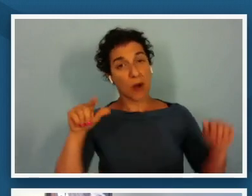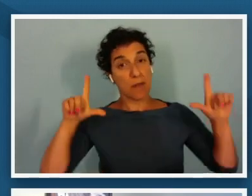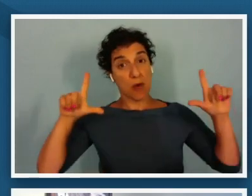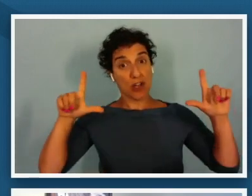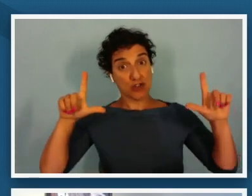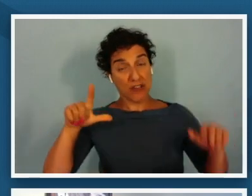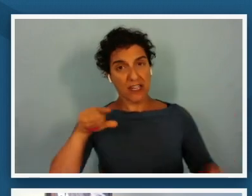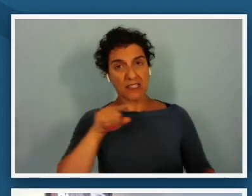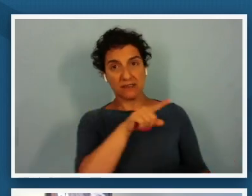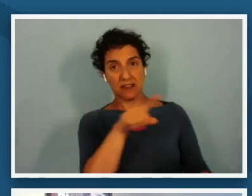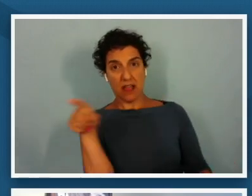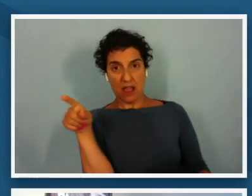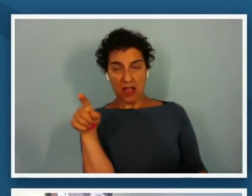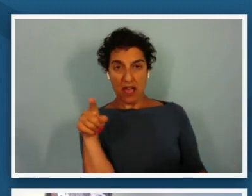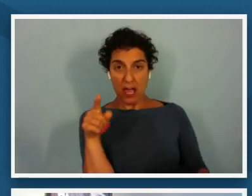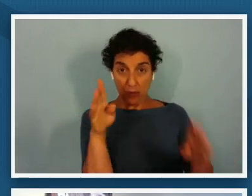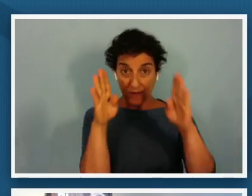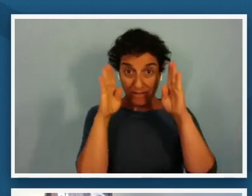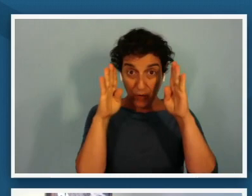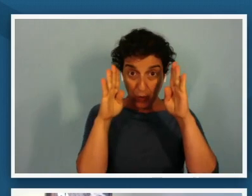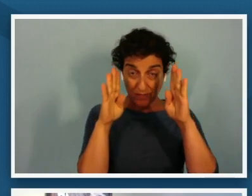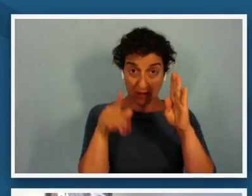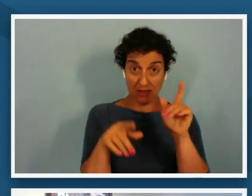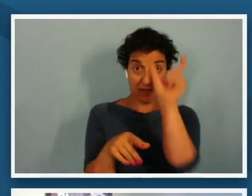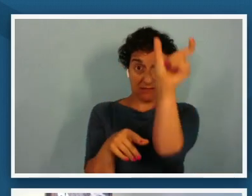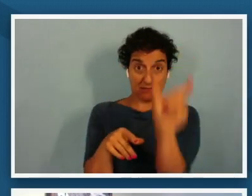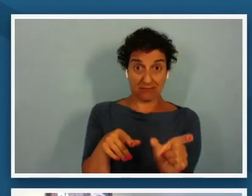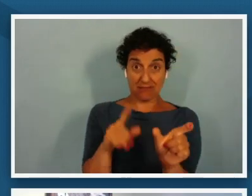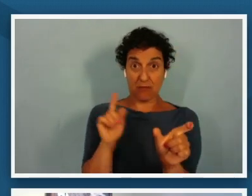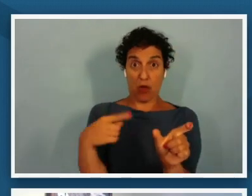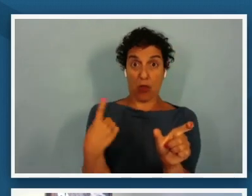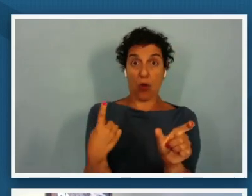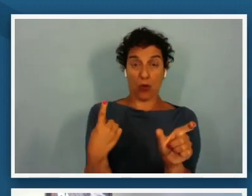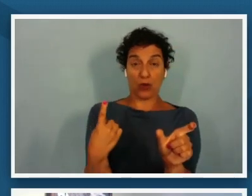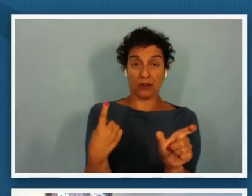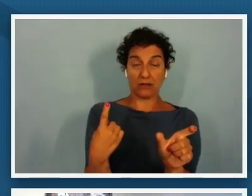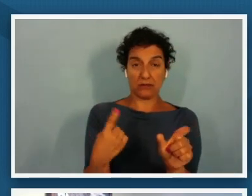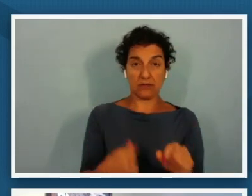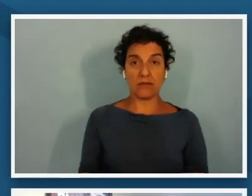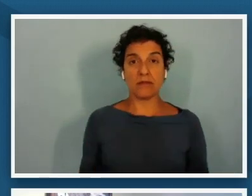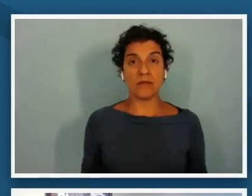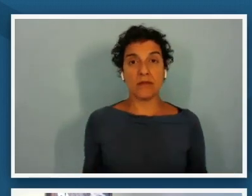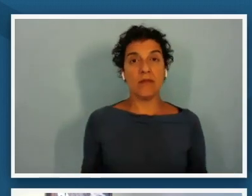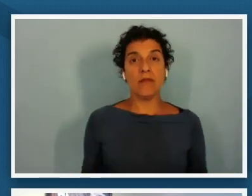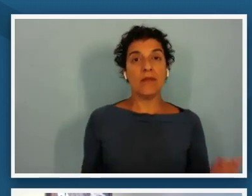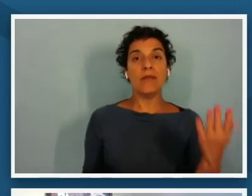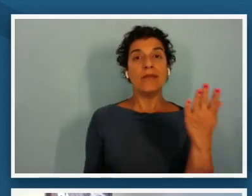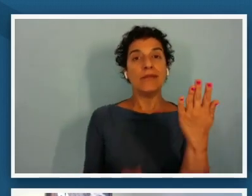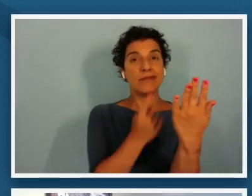focusing on the individual alone right we we lack a setting we lack